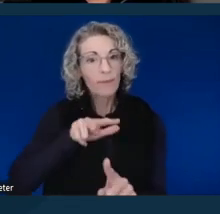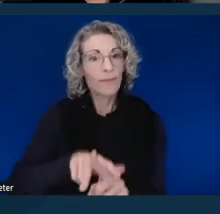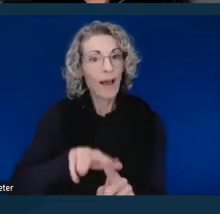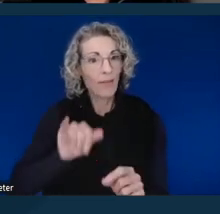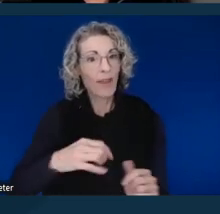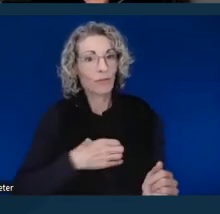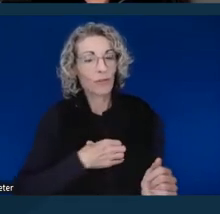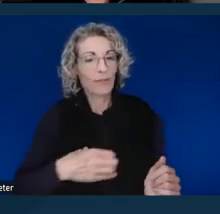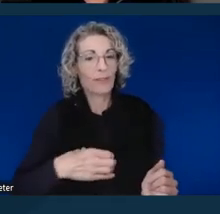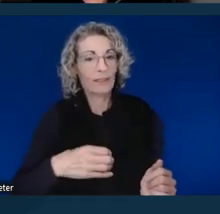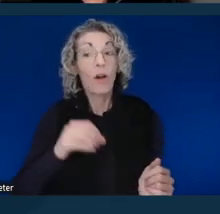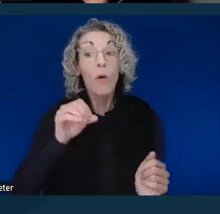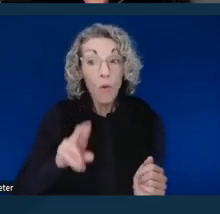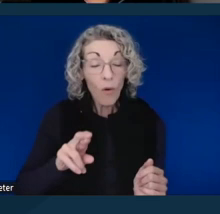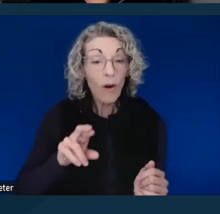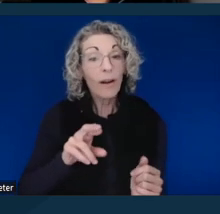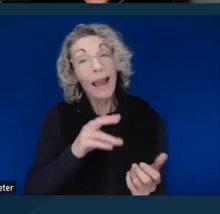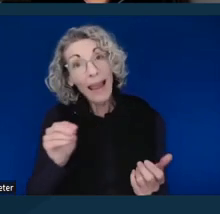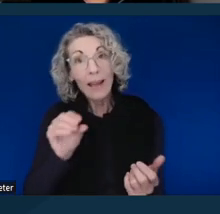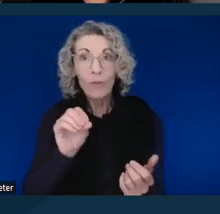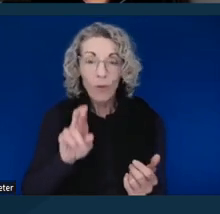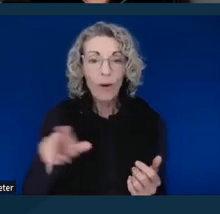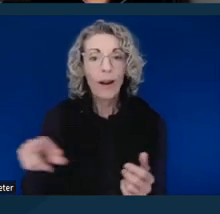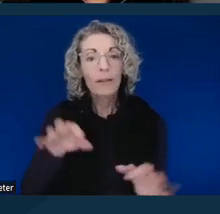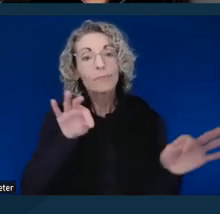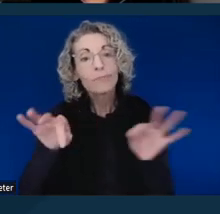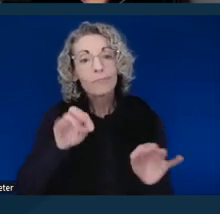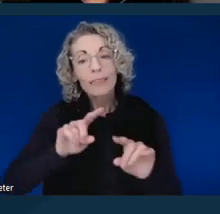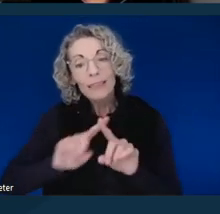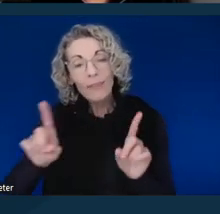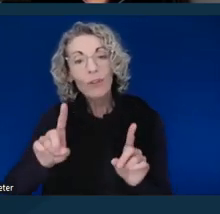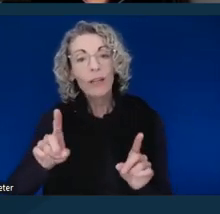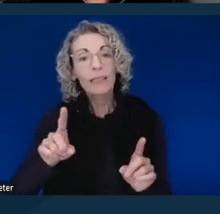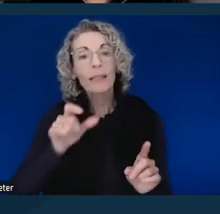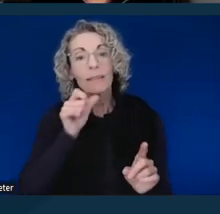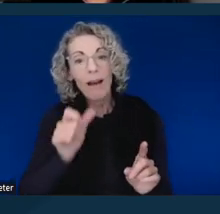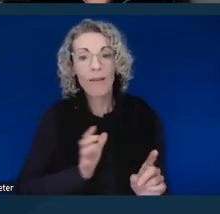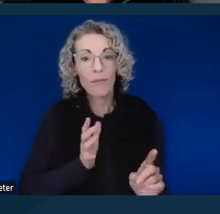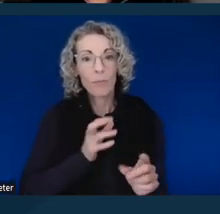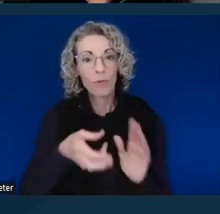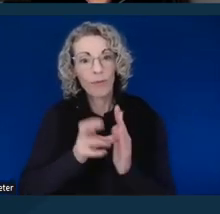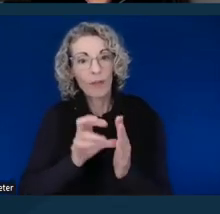and or outline a different informal review, or reconsideration process.